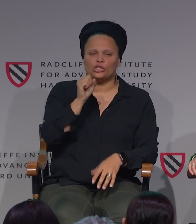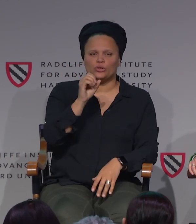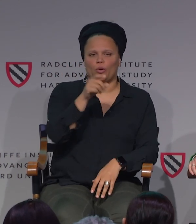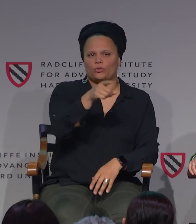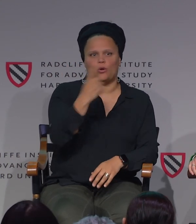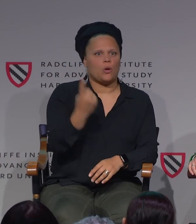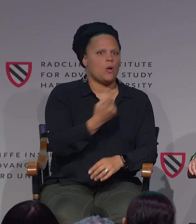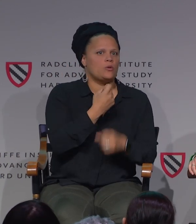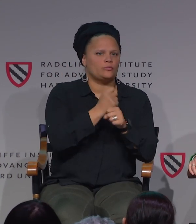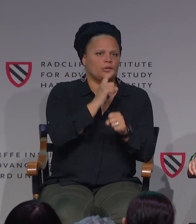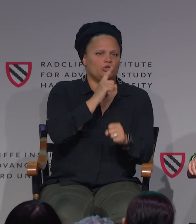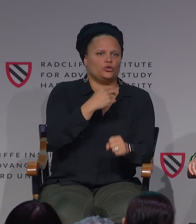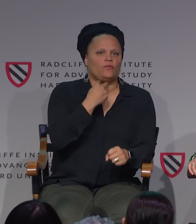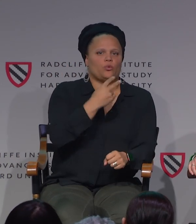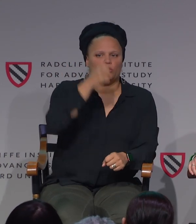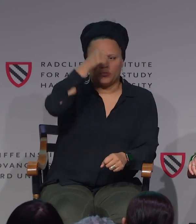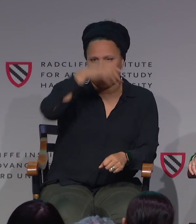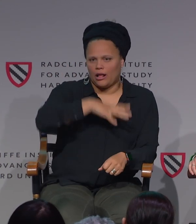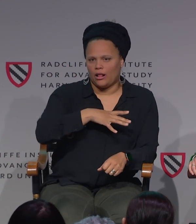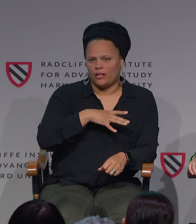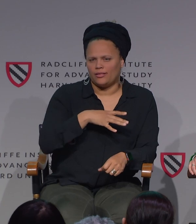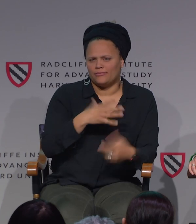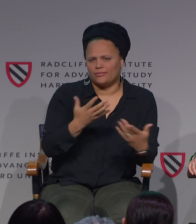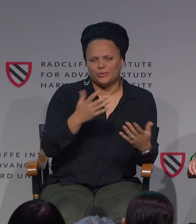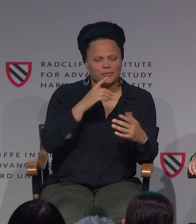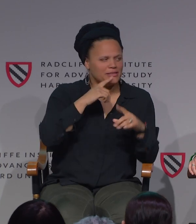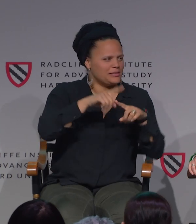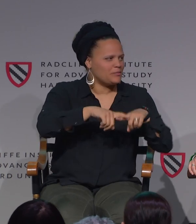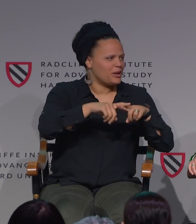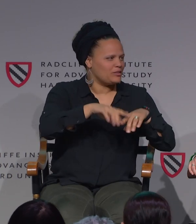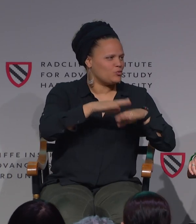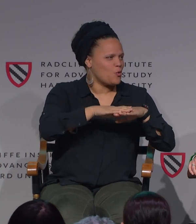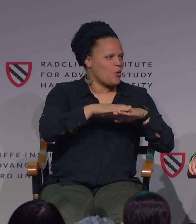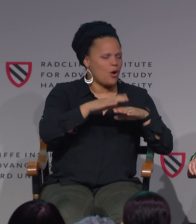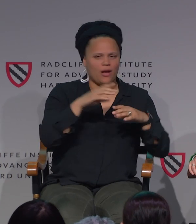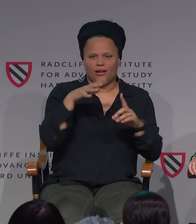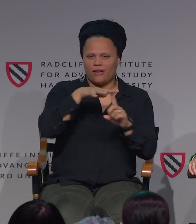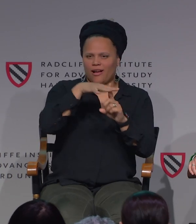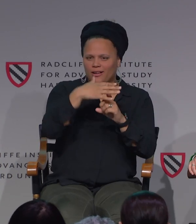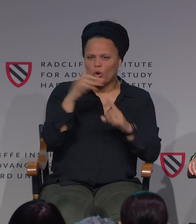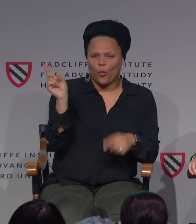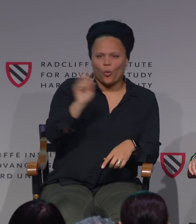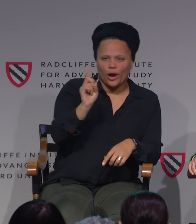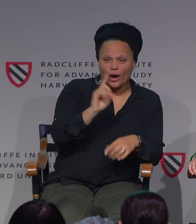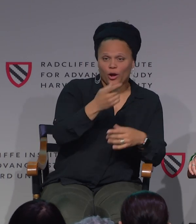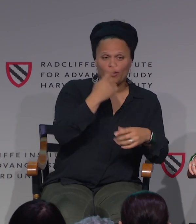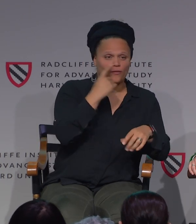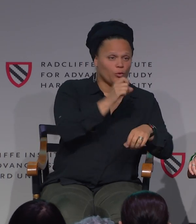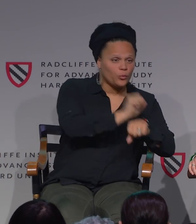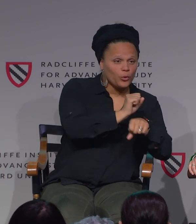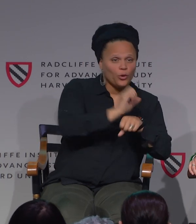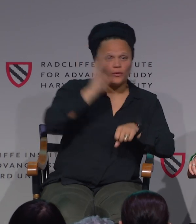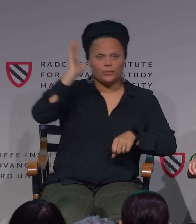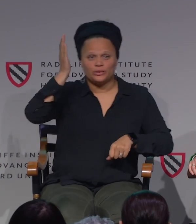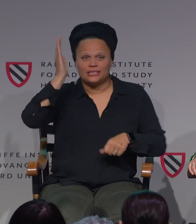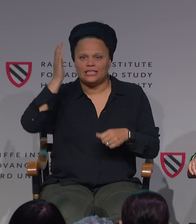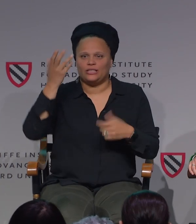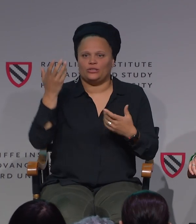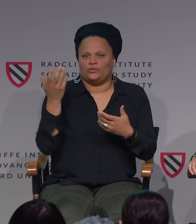interacting with her directly. So she's always made sure to have a male interpreter work alongside her. So again, based on context, whether it's